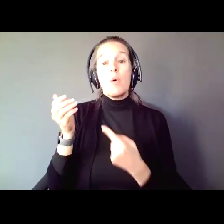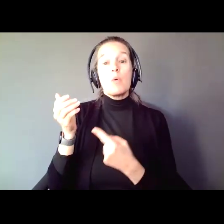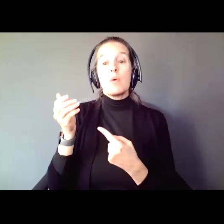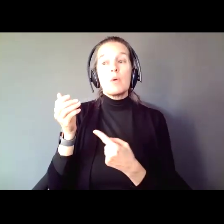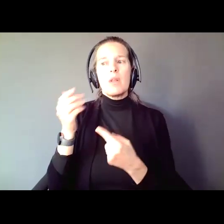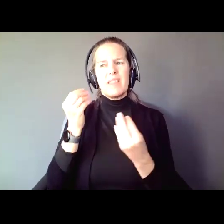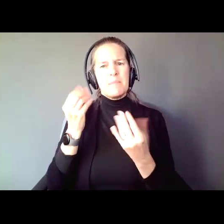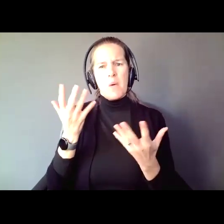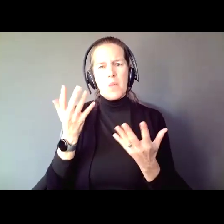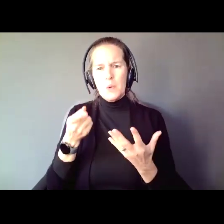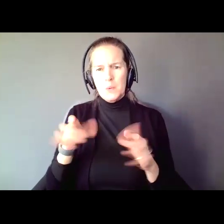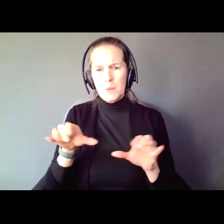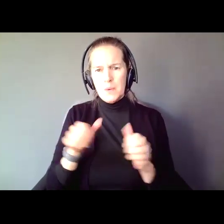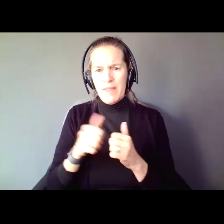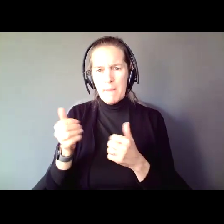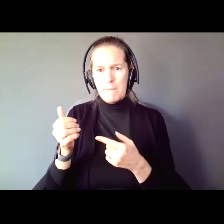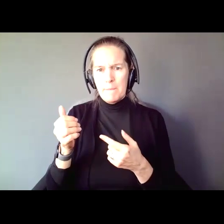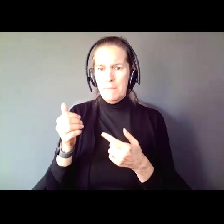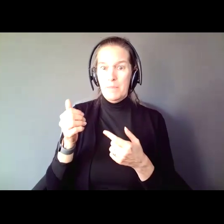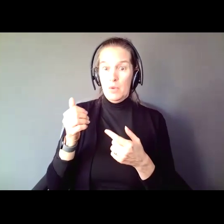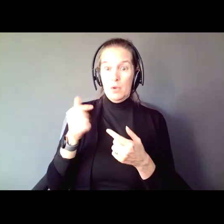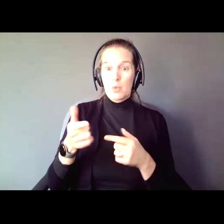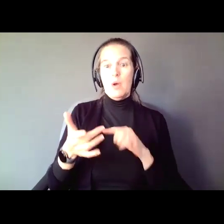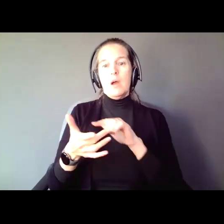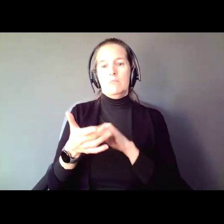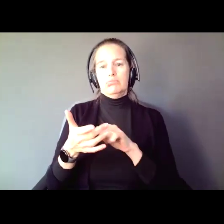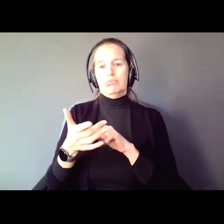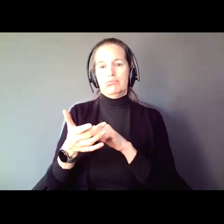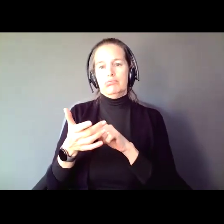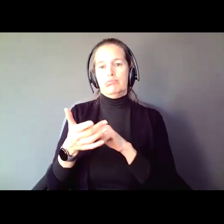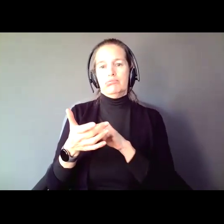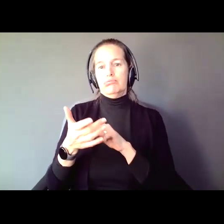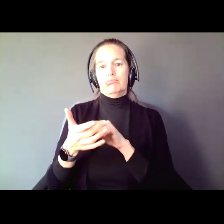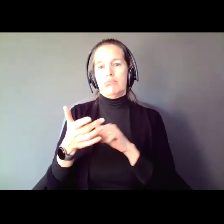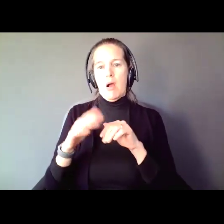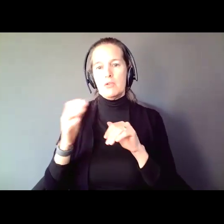You spent significantly more time on your phone not talking than you do talking,